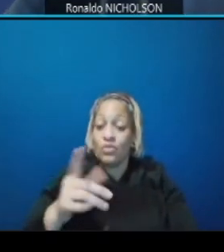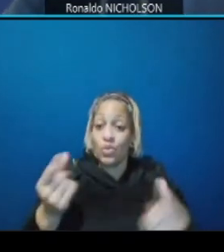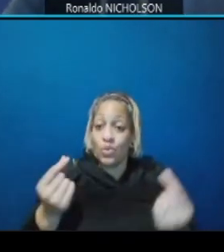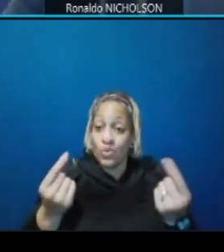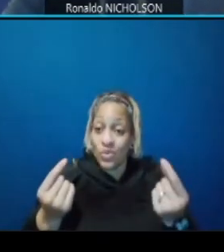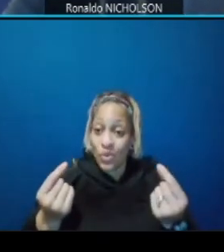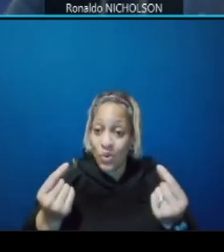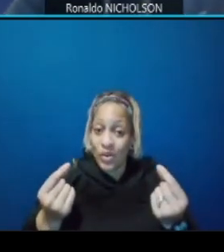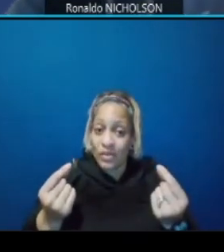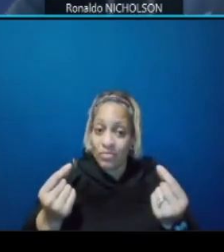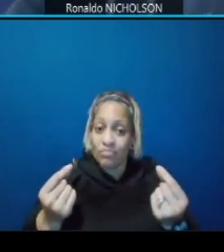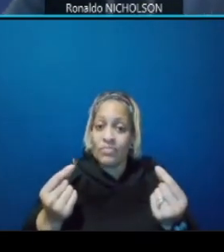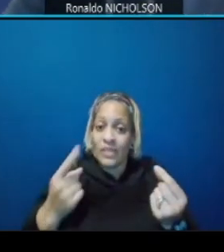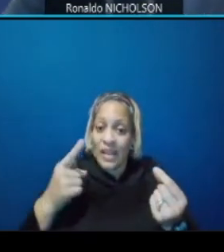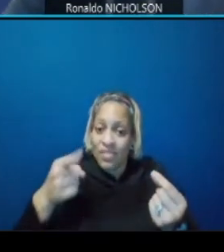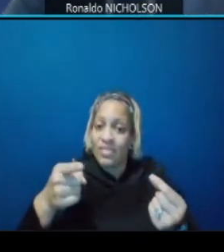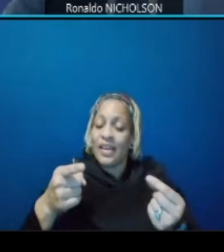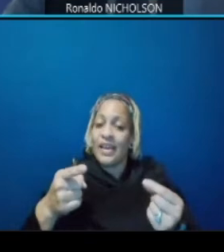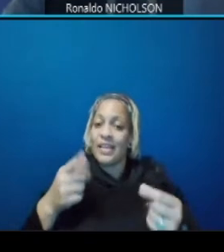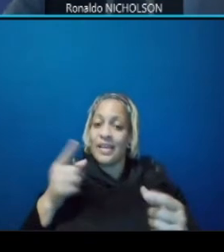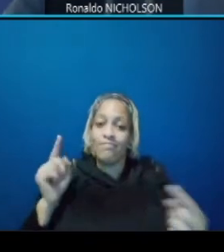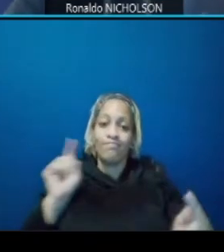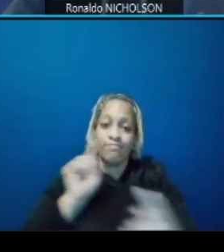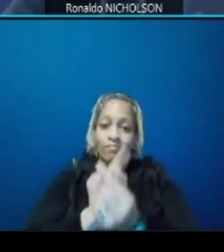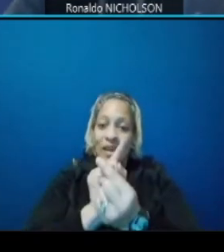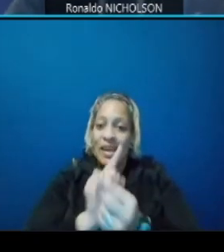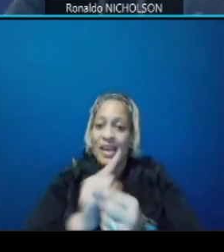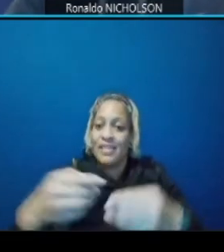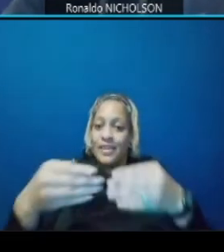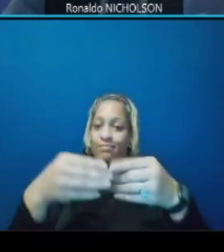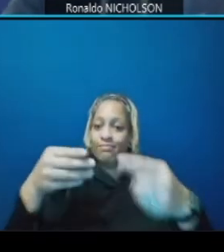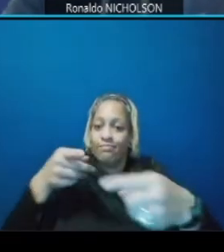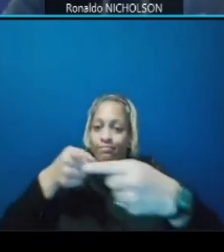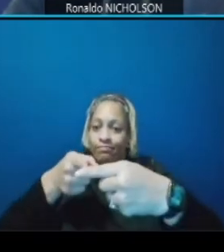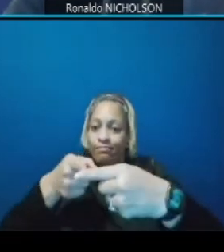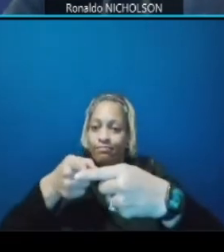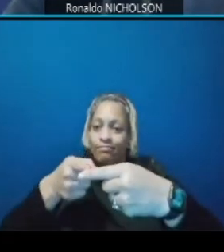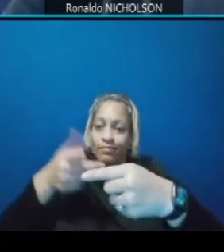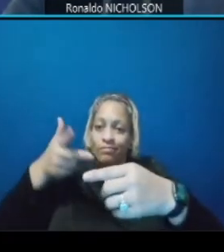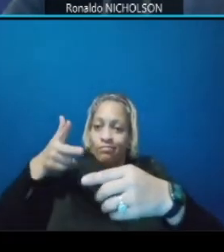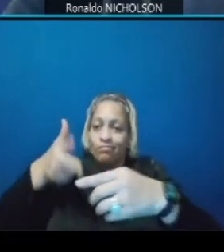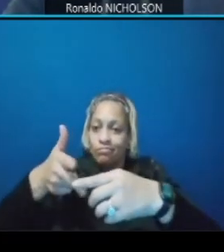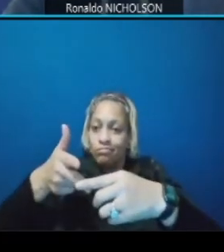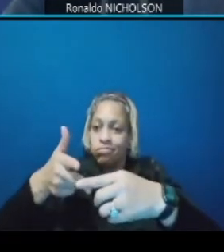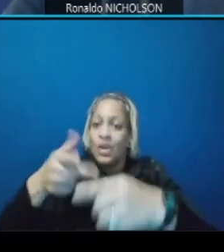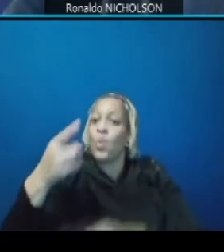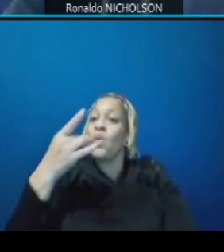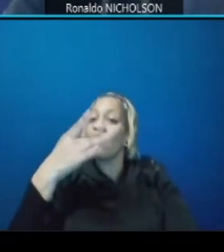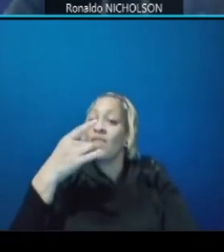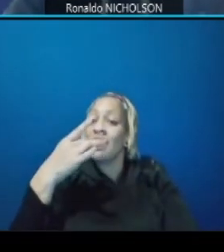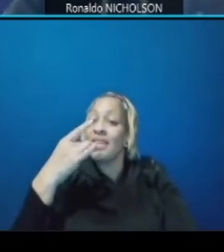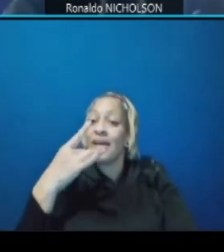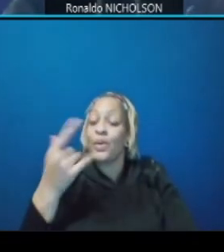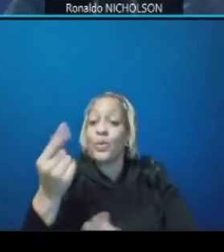come up to a signalized intersection on the bridge and make a left turn concurrently